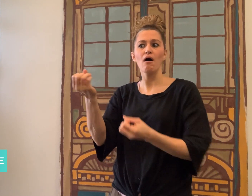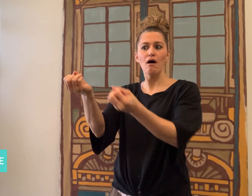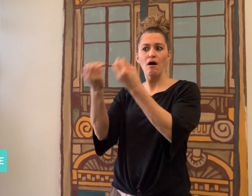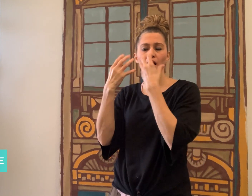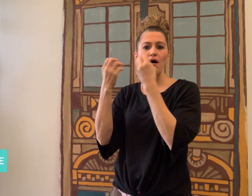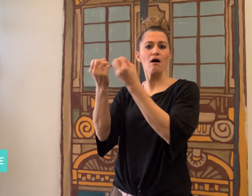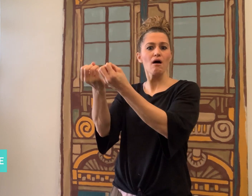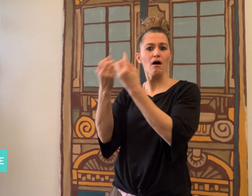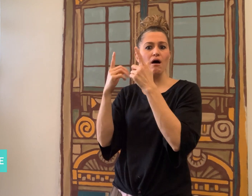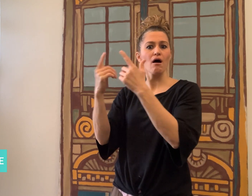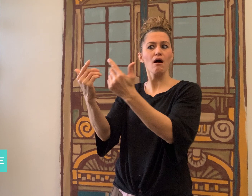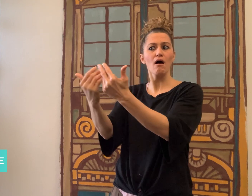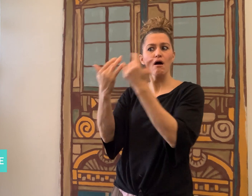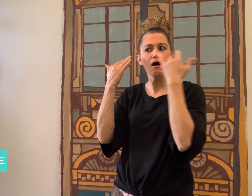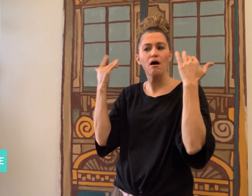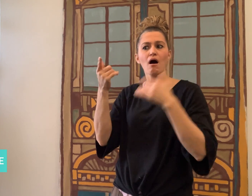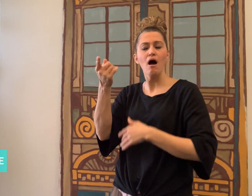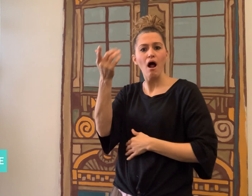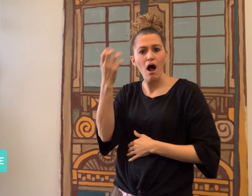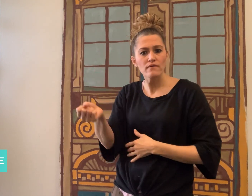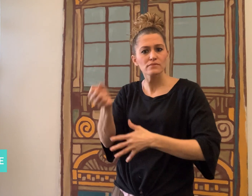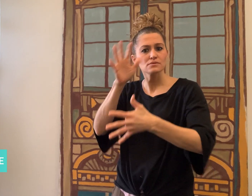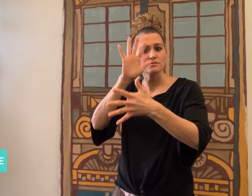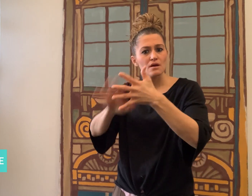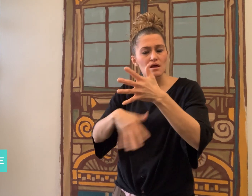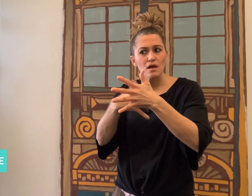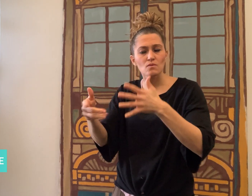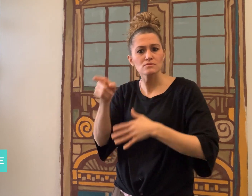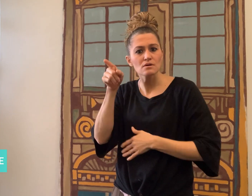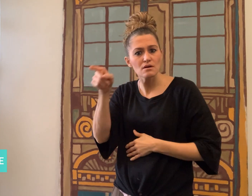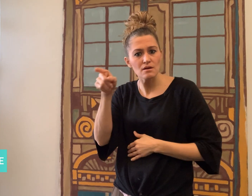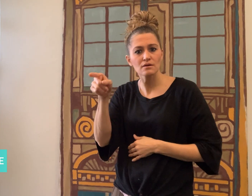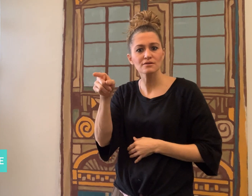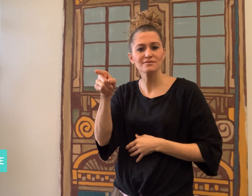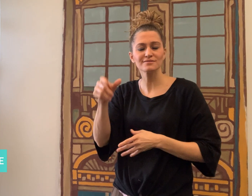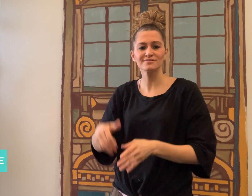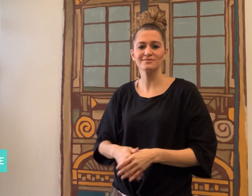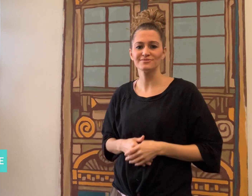more exposed to sign language.